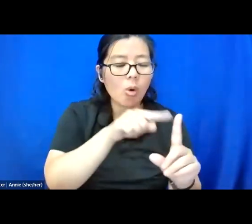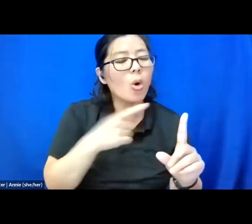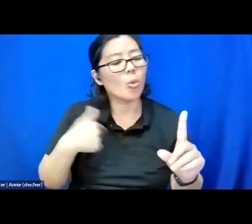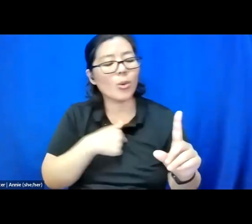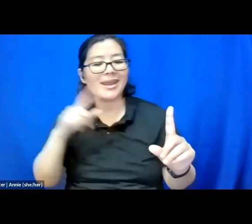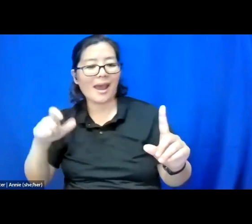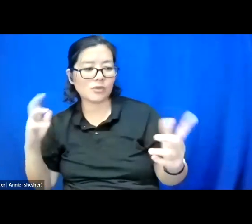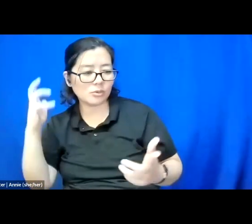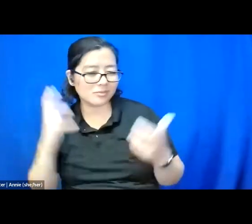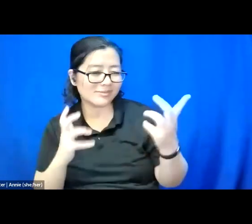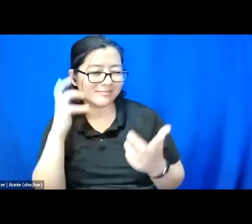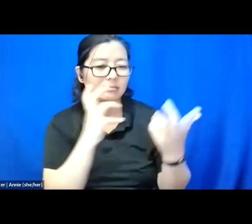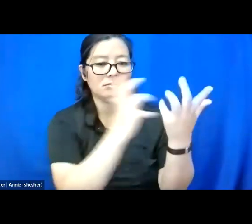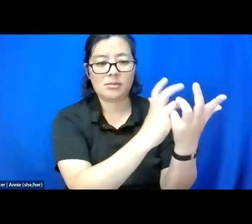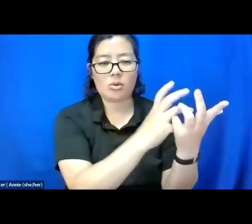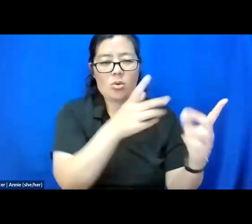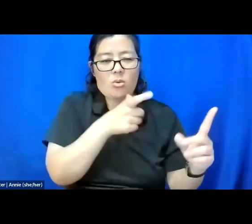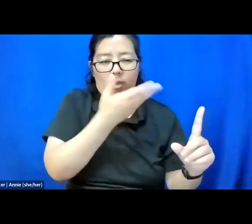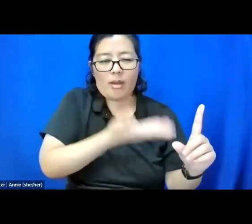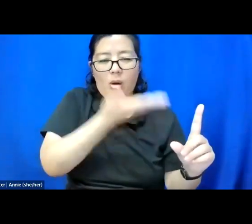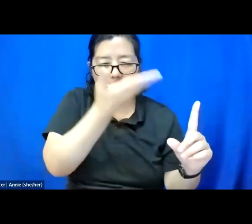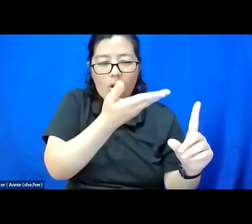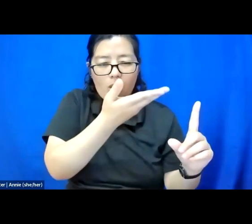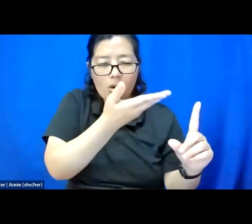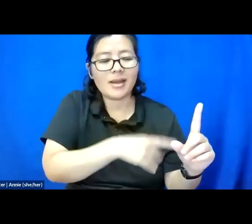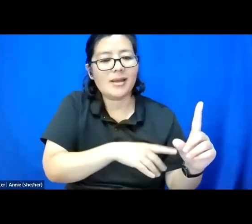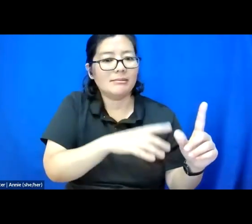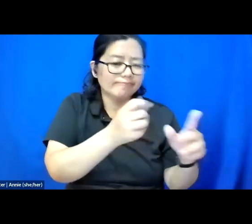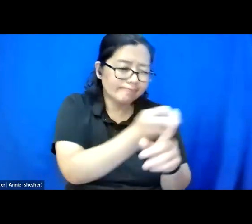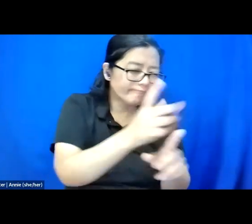And we're going to have to be able to speak to people as we are.